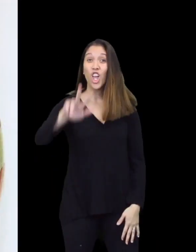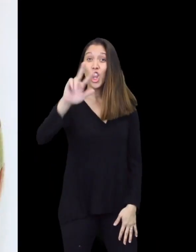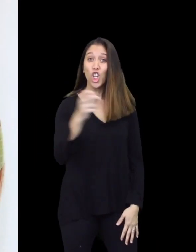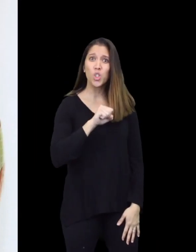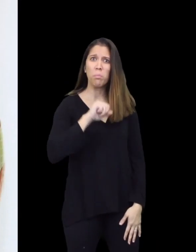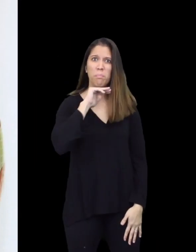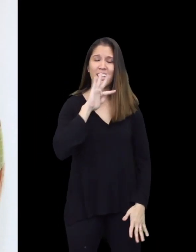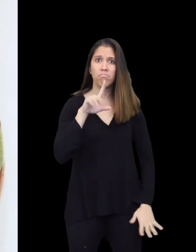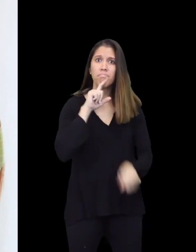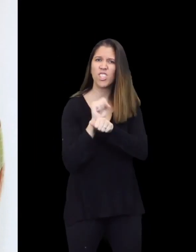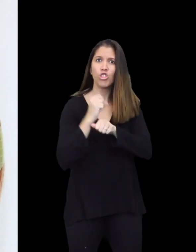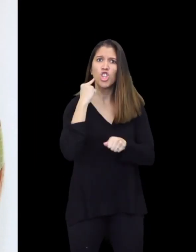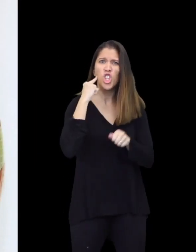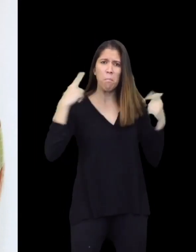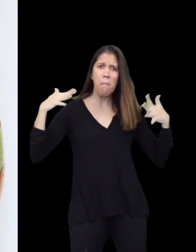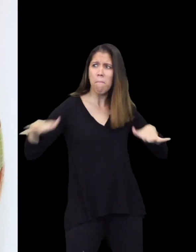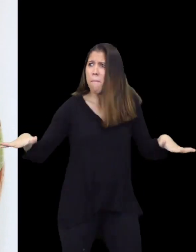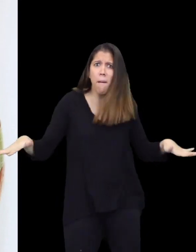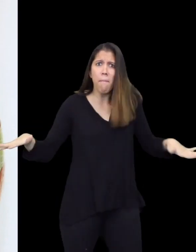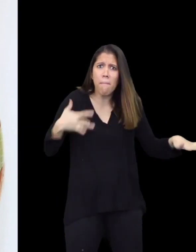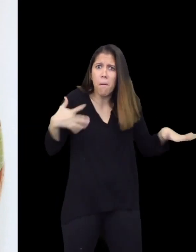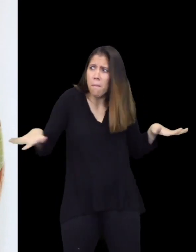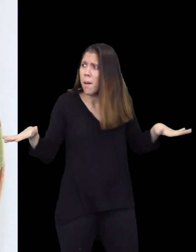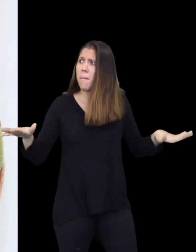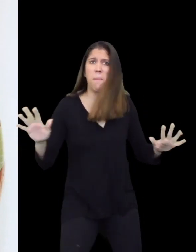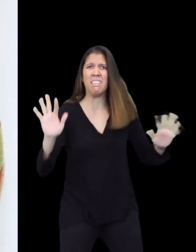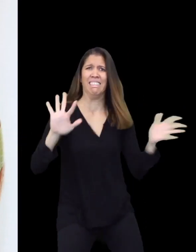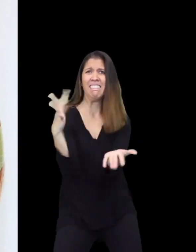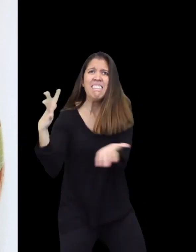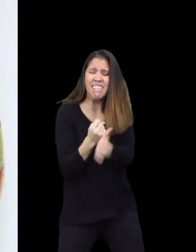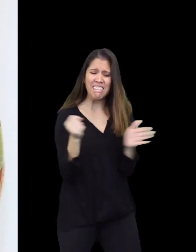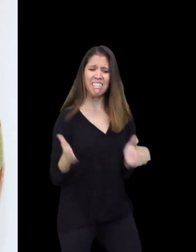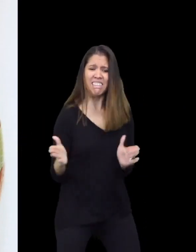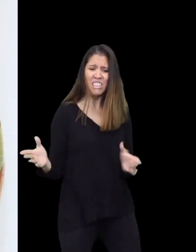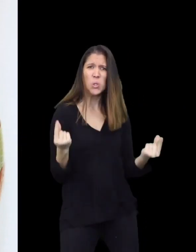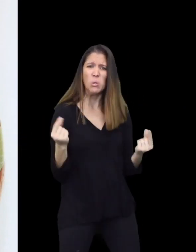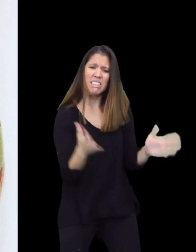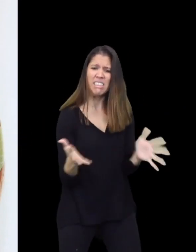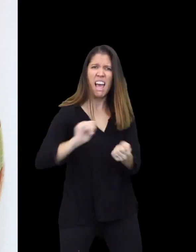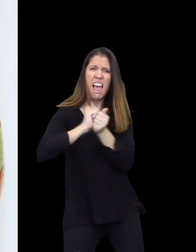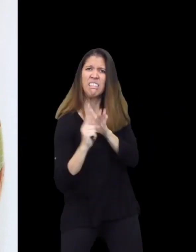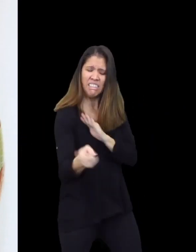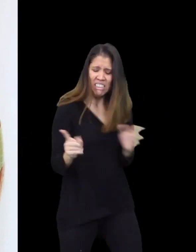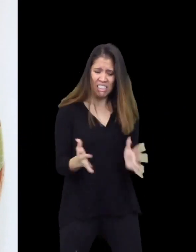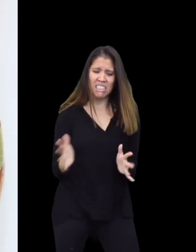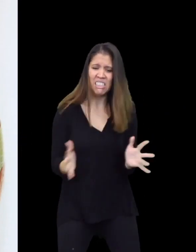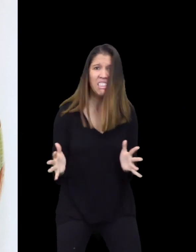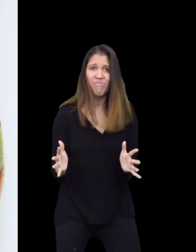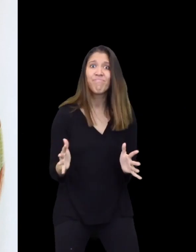The third Superpig had heard all the commotion and was busy hatching a plan.